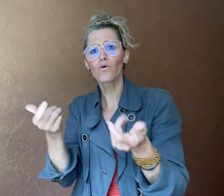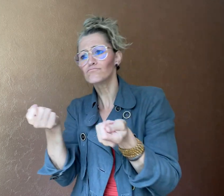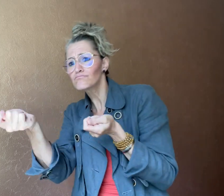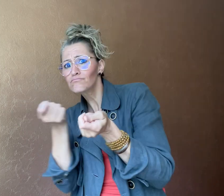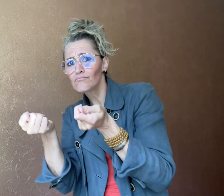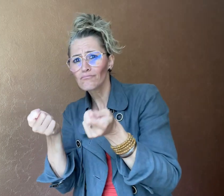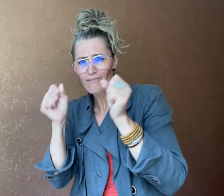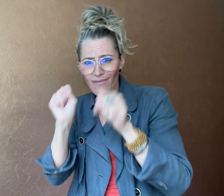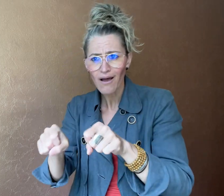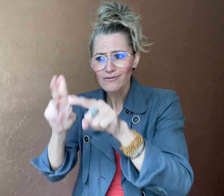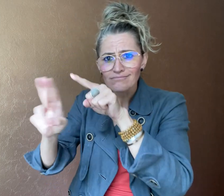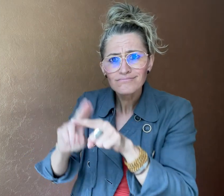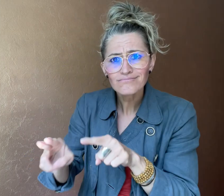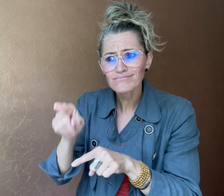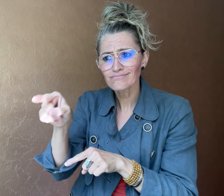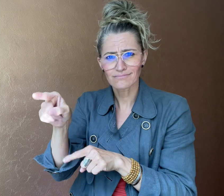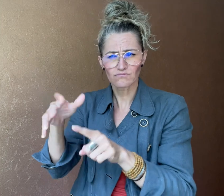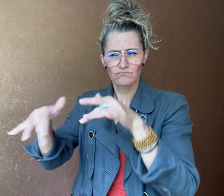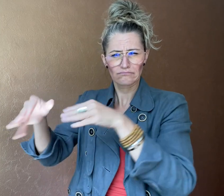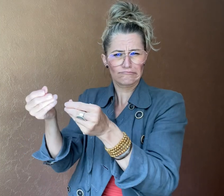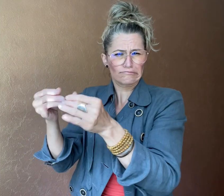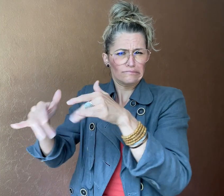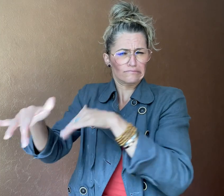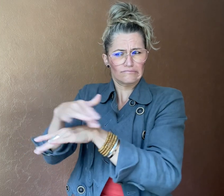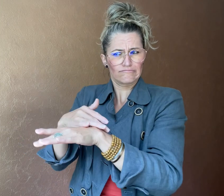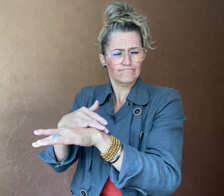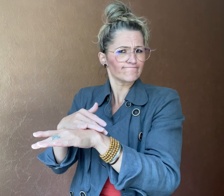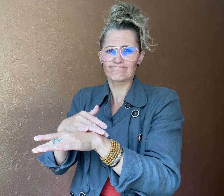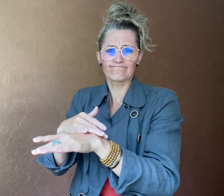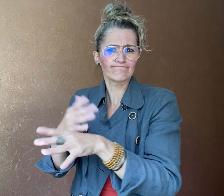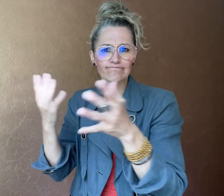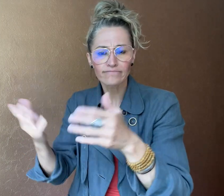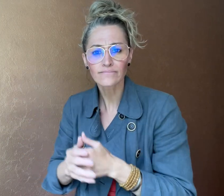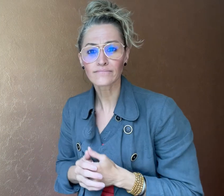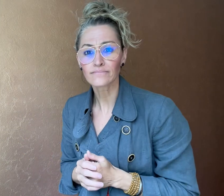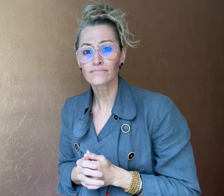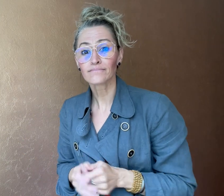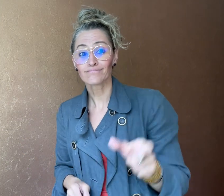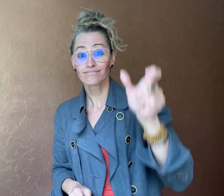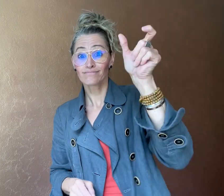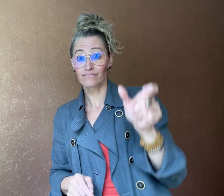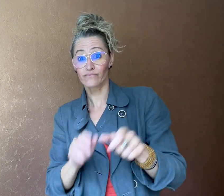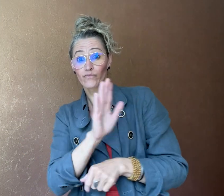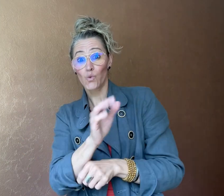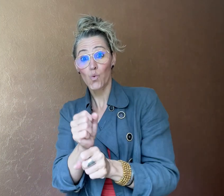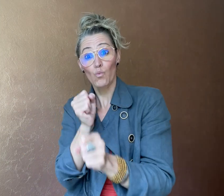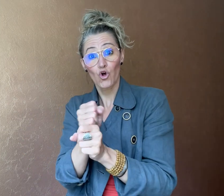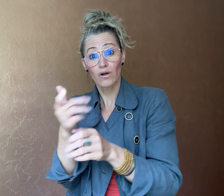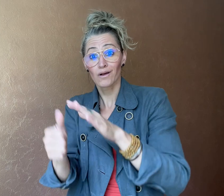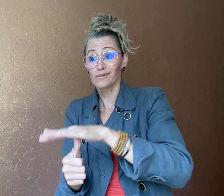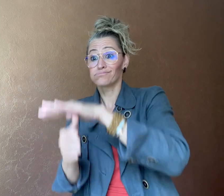of financial or managerial leadership can fix the culture”.